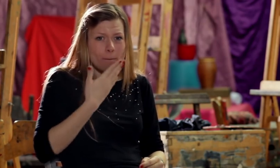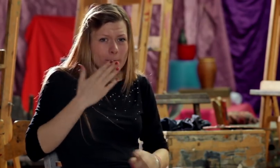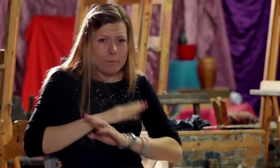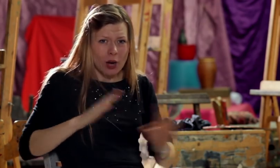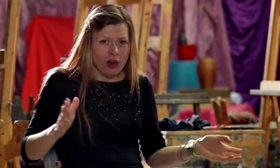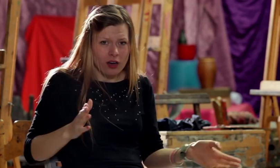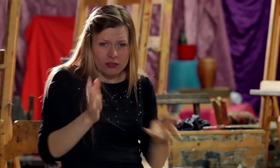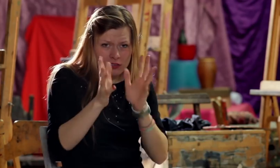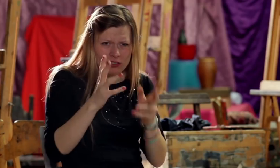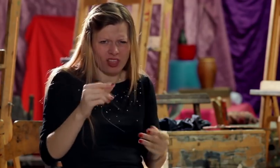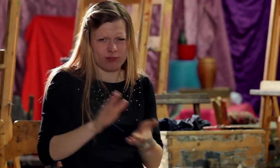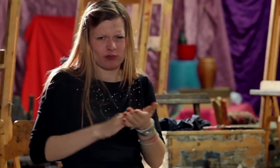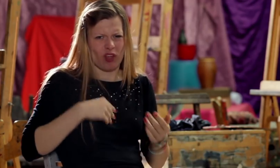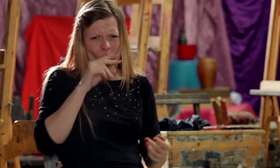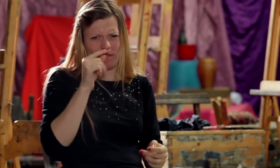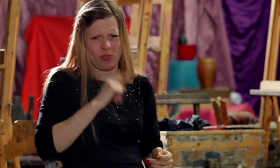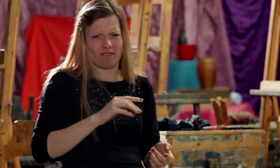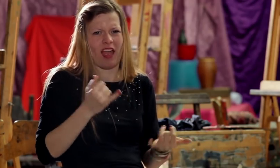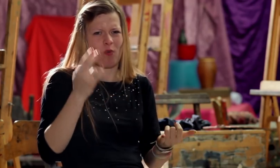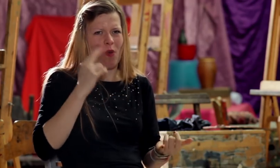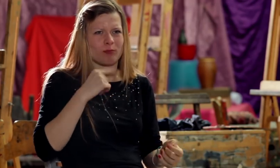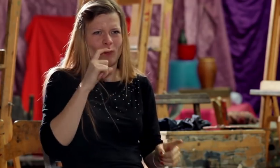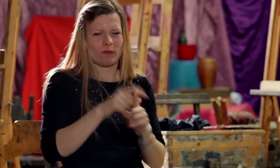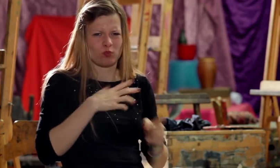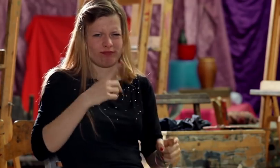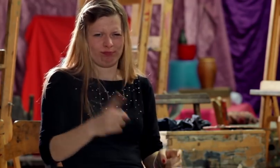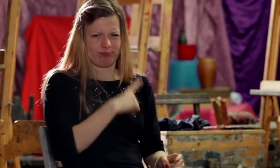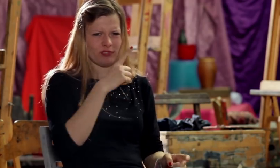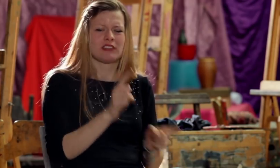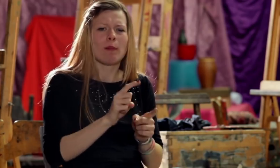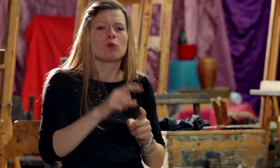I have my hands, I can talk. The word deaf-mute is insulting,